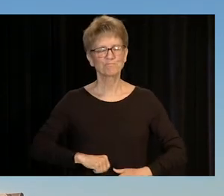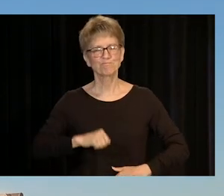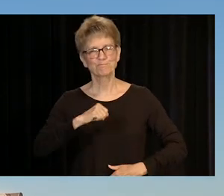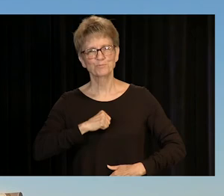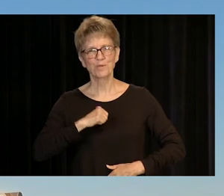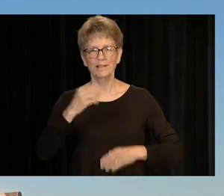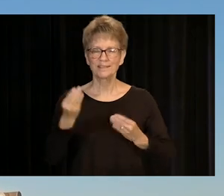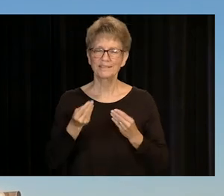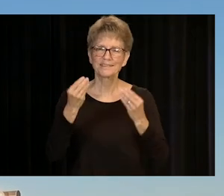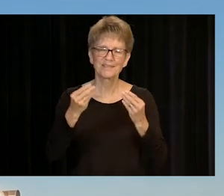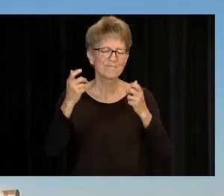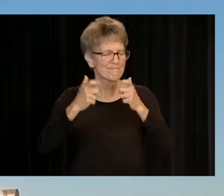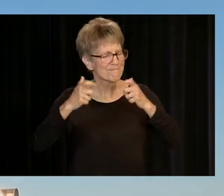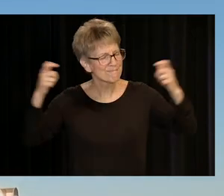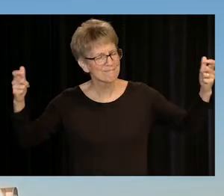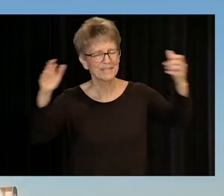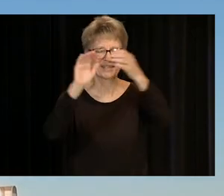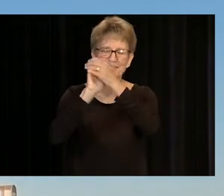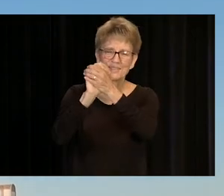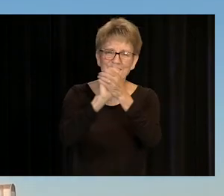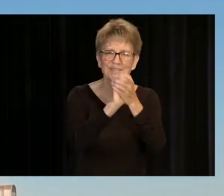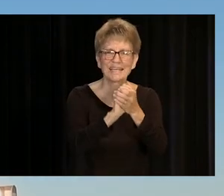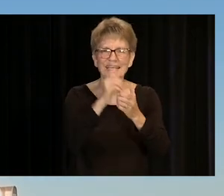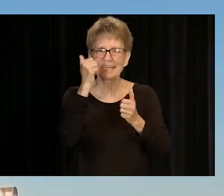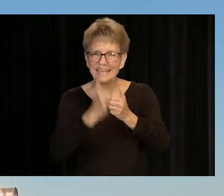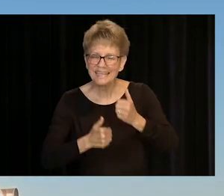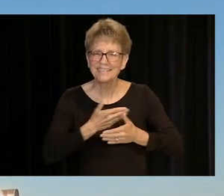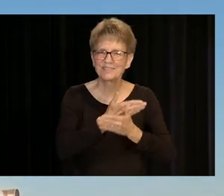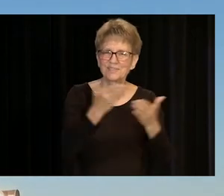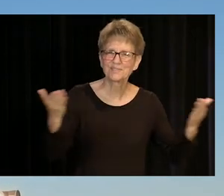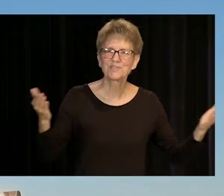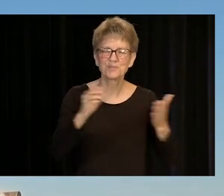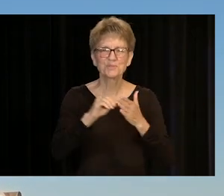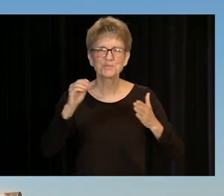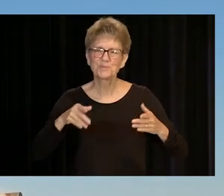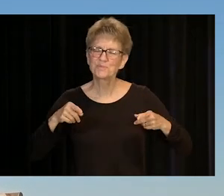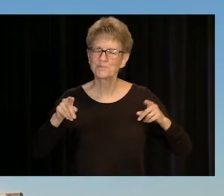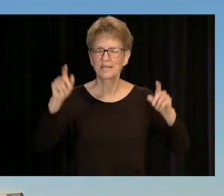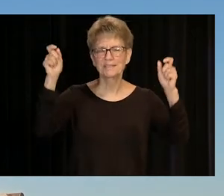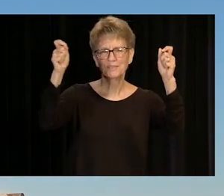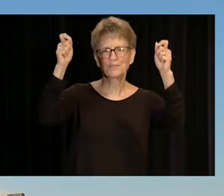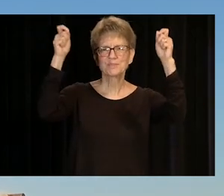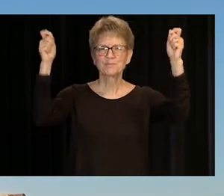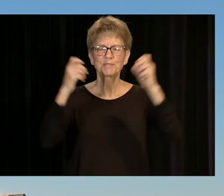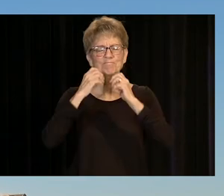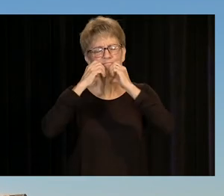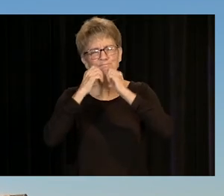I PROUDLY EXTEND A HUGE CONGRATULATIONS TO EACH AND EVERY ONE OF YOU AS YOU CELEBRATE